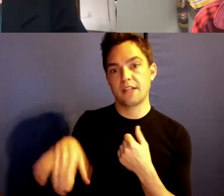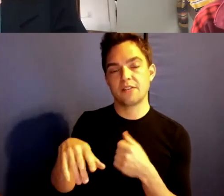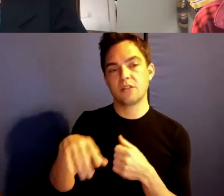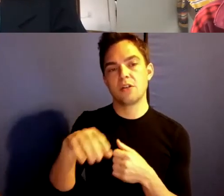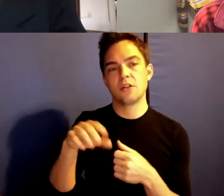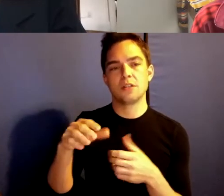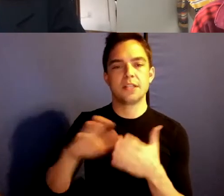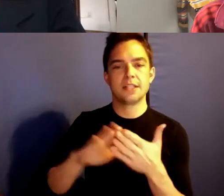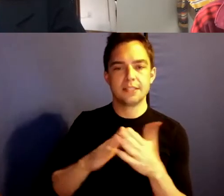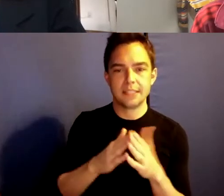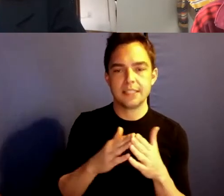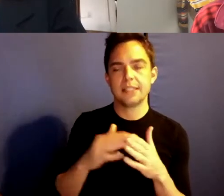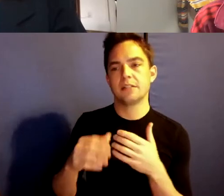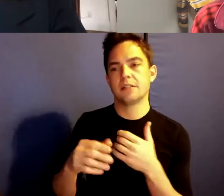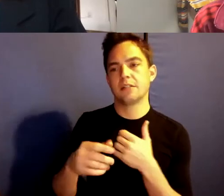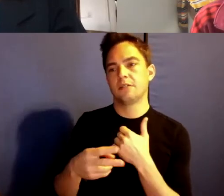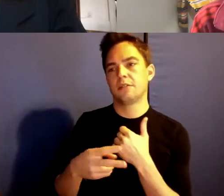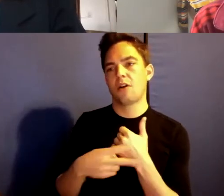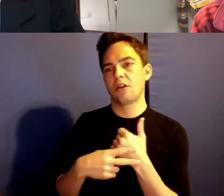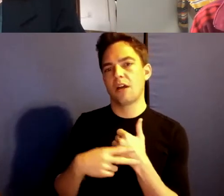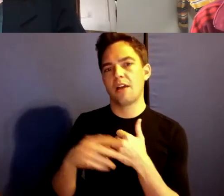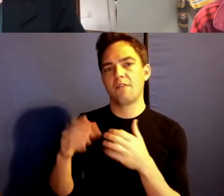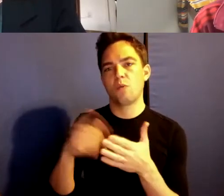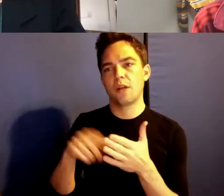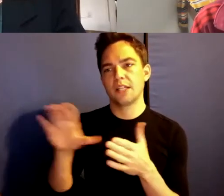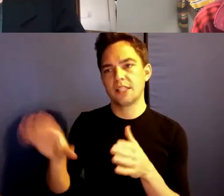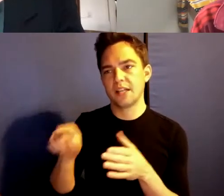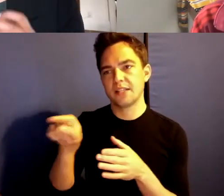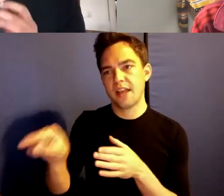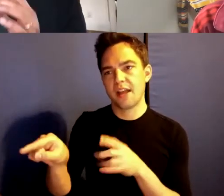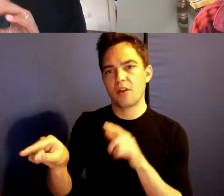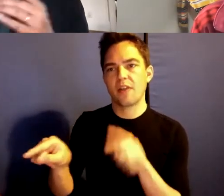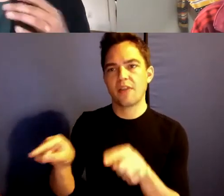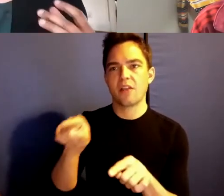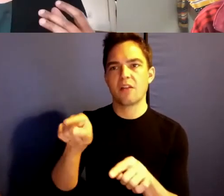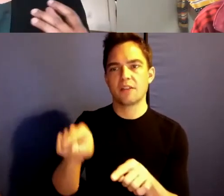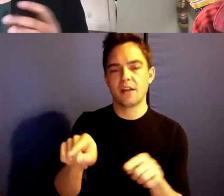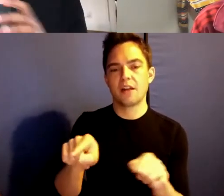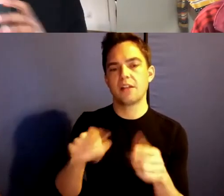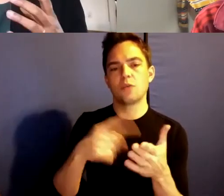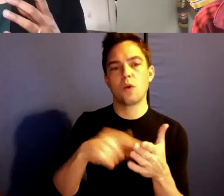does. And then what kind of other archives exists.